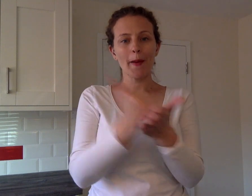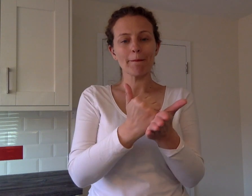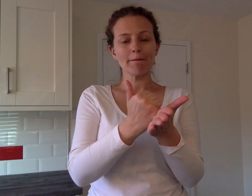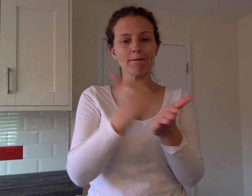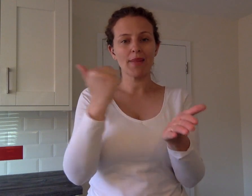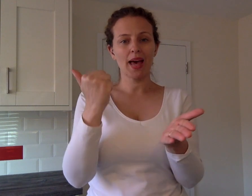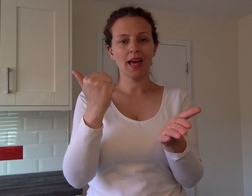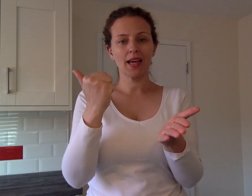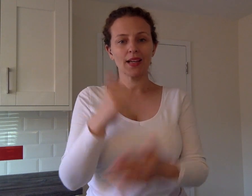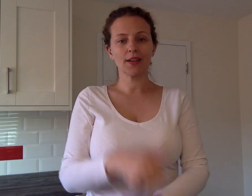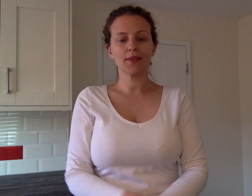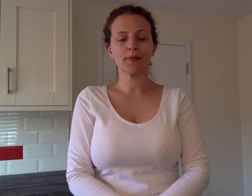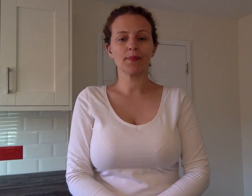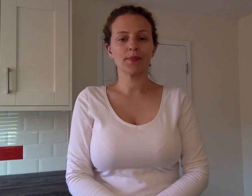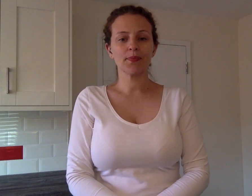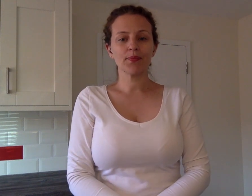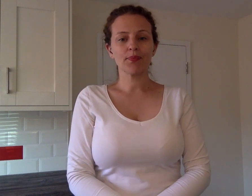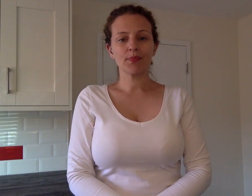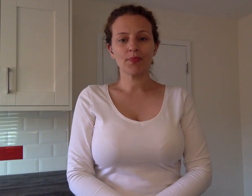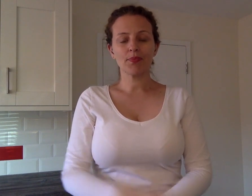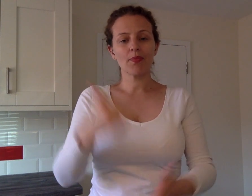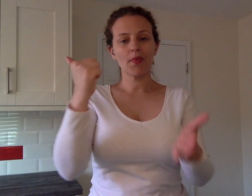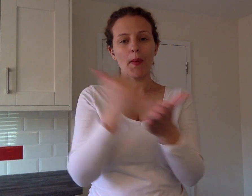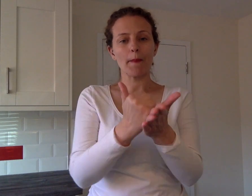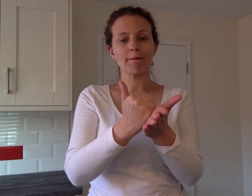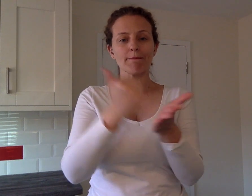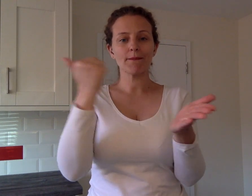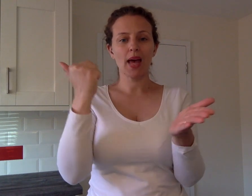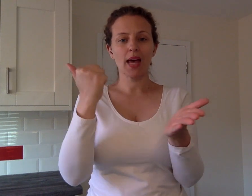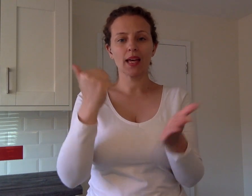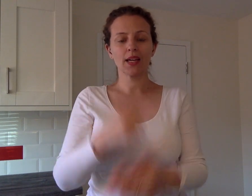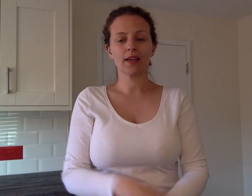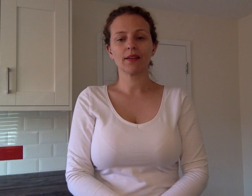BANK